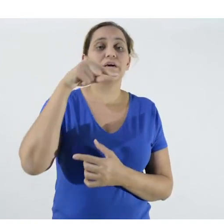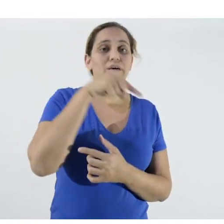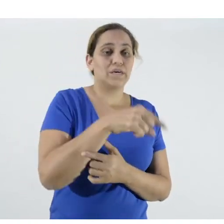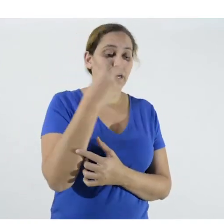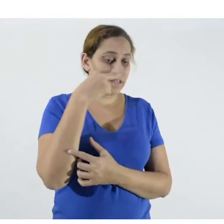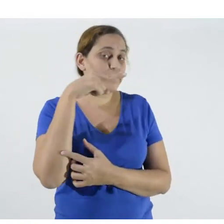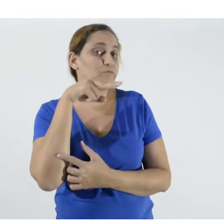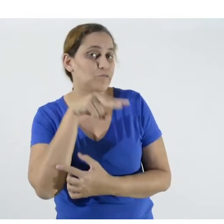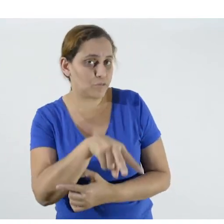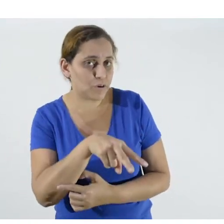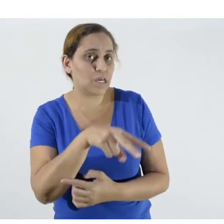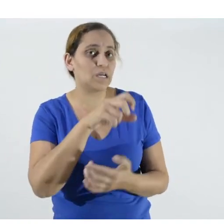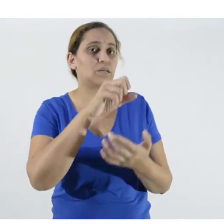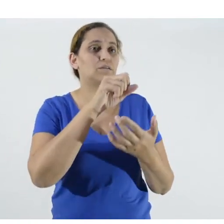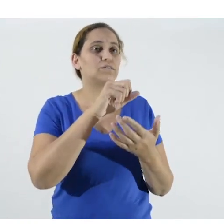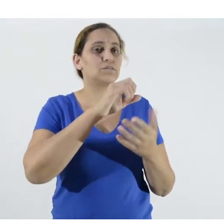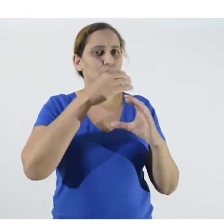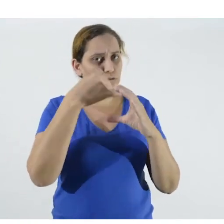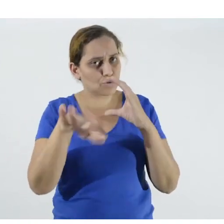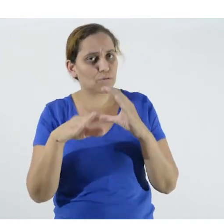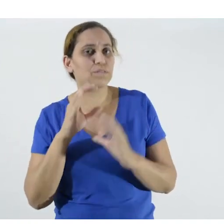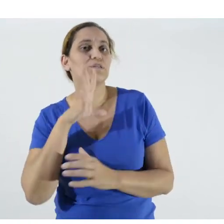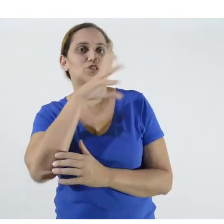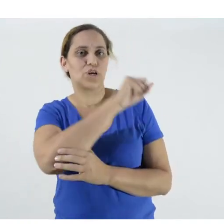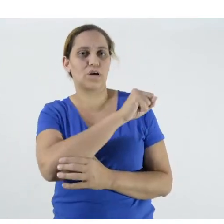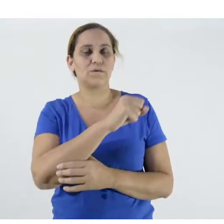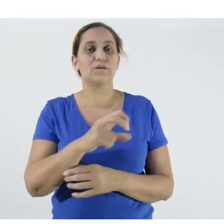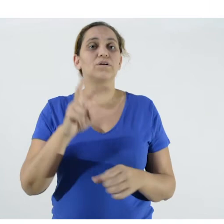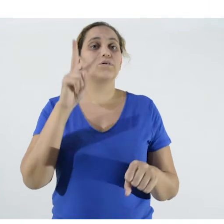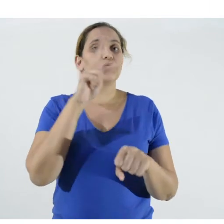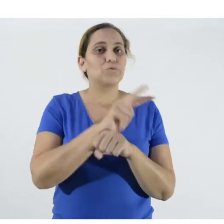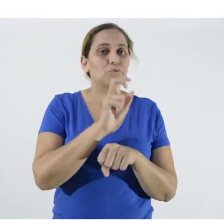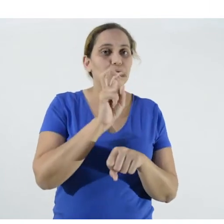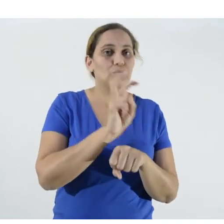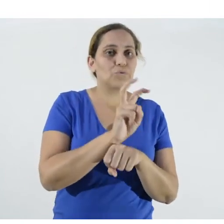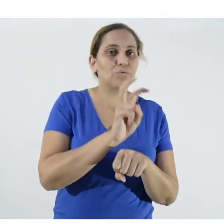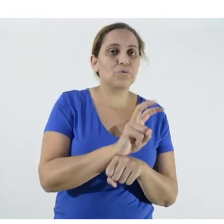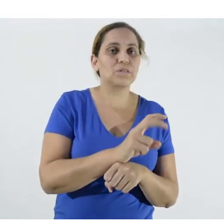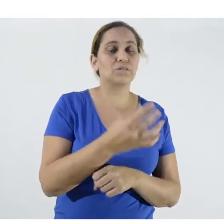faster view from your contact. Taking care of your health, and of